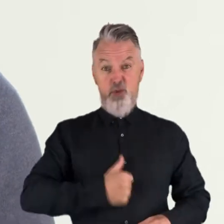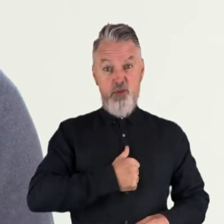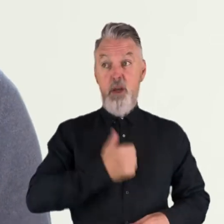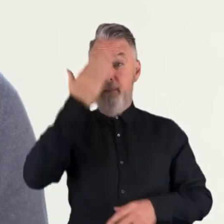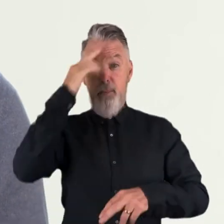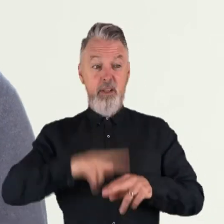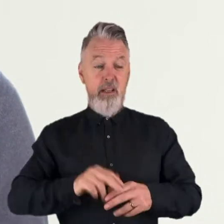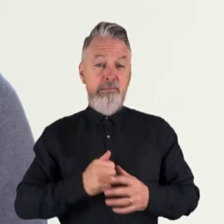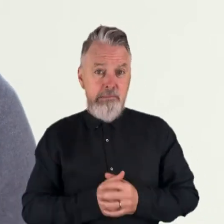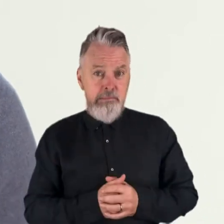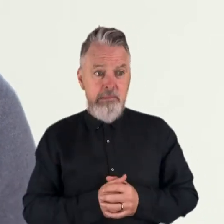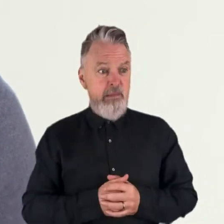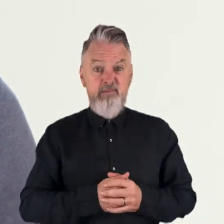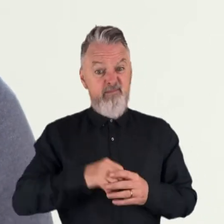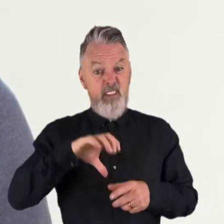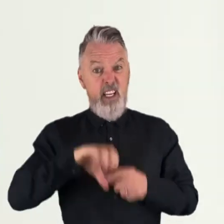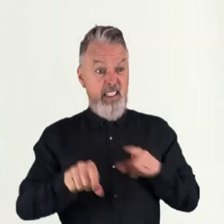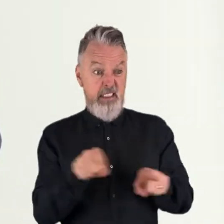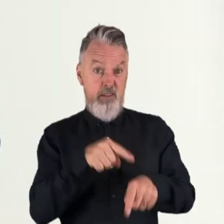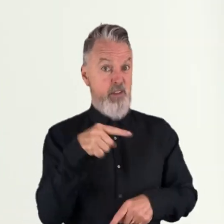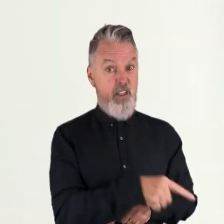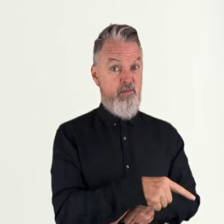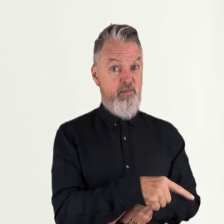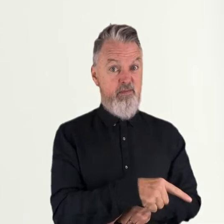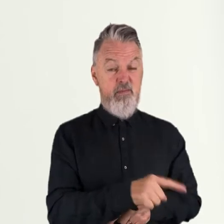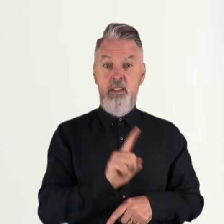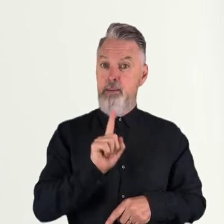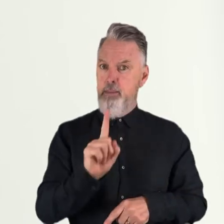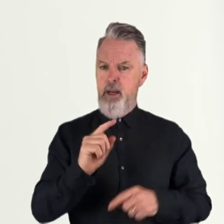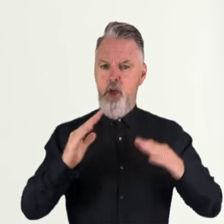They hated it as much as he did. But the home practice is critical.